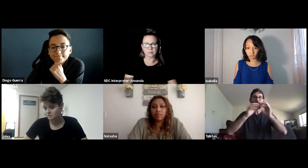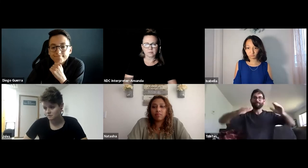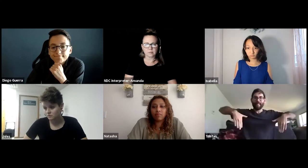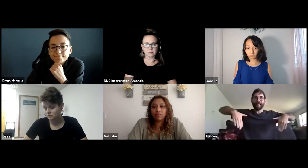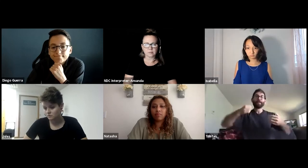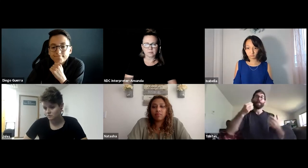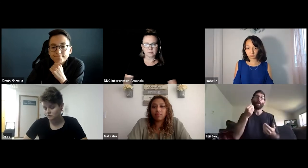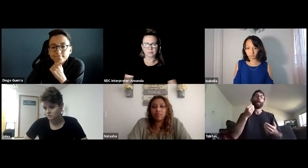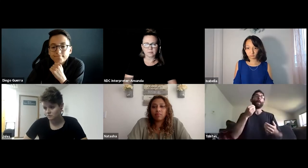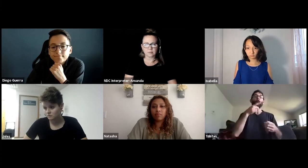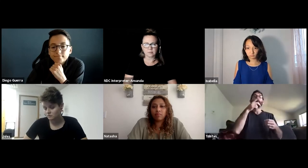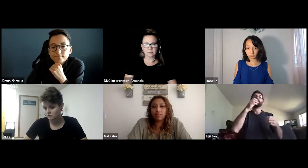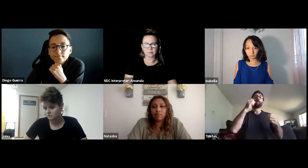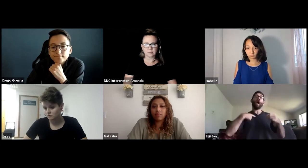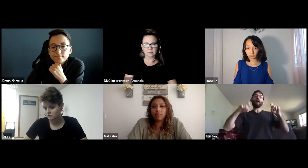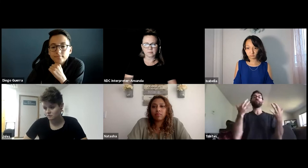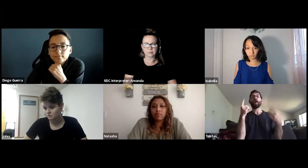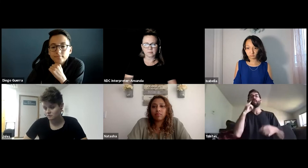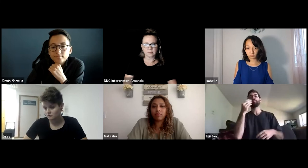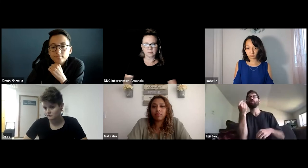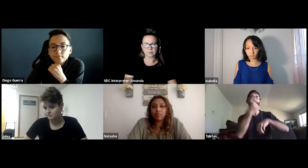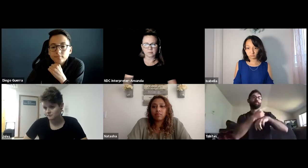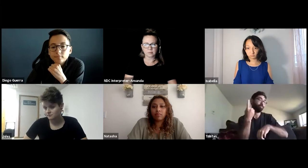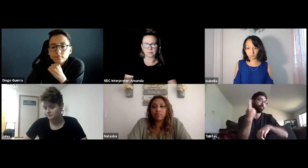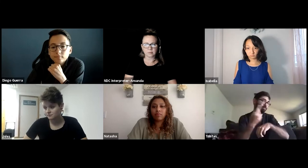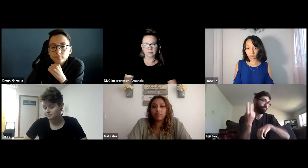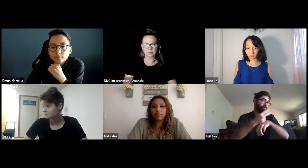But that left me out. The professor didn't include any captions